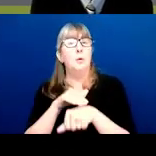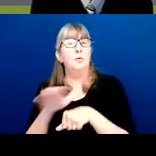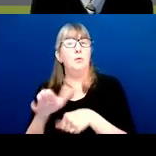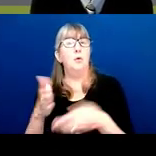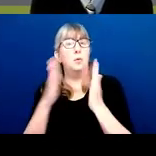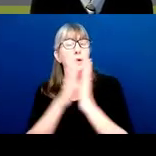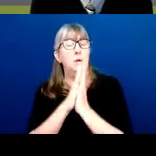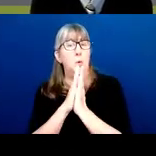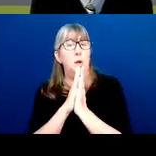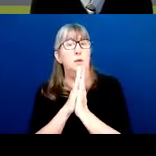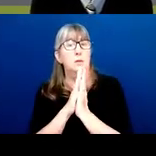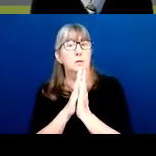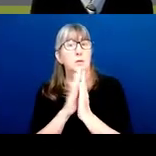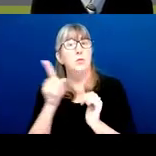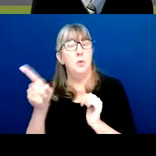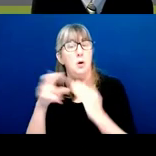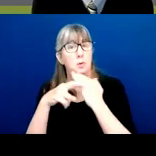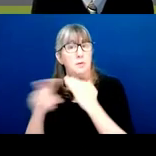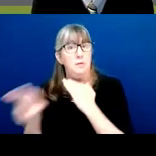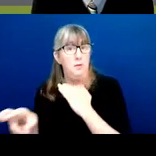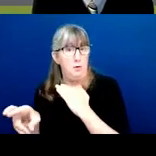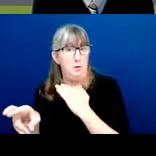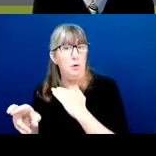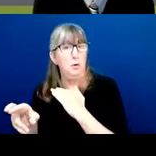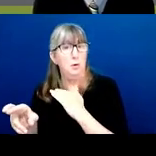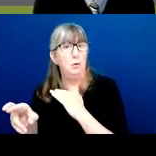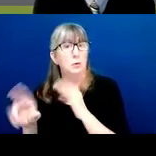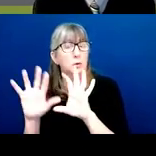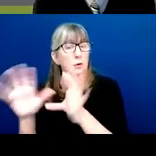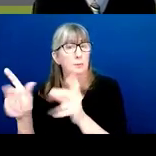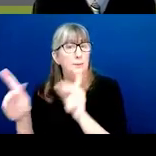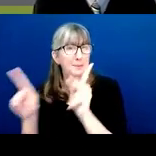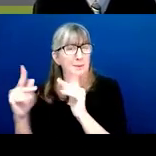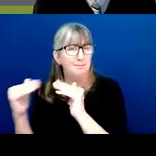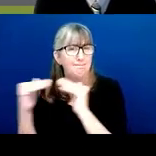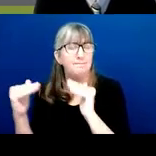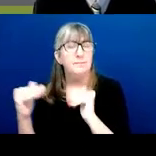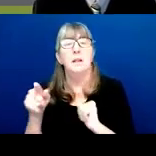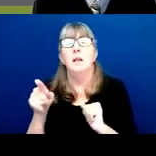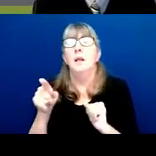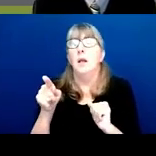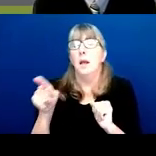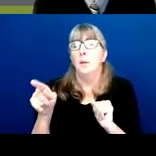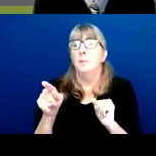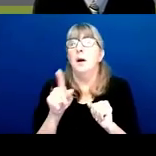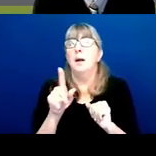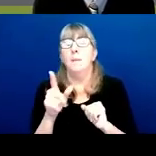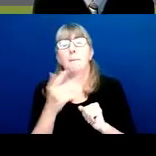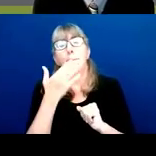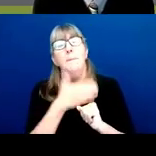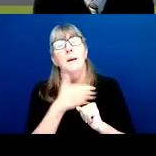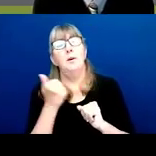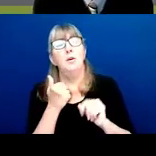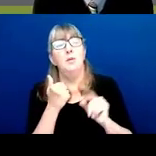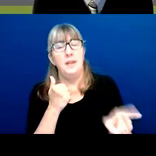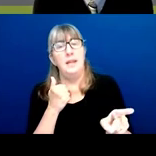to our referral counterparts, but we find that applicants are the best advocates for their own research,